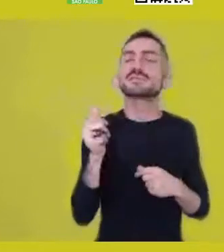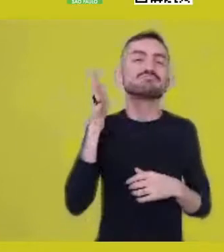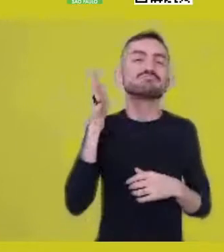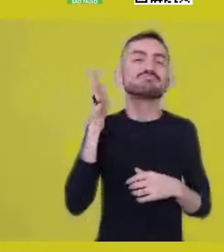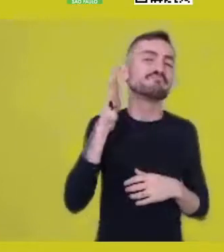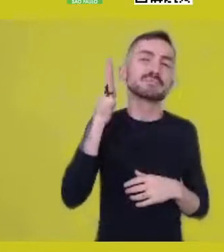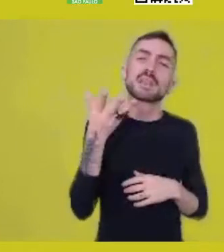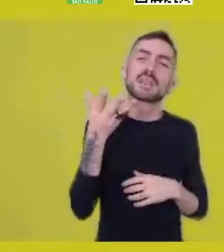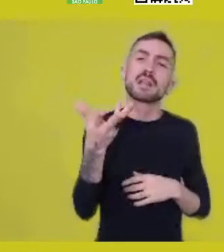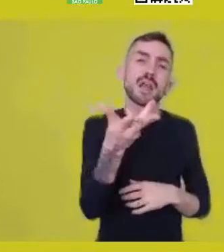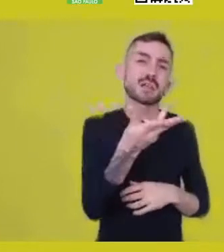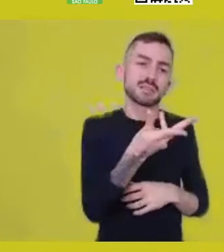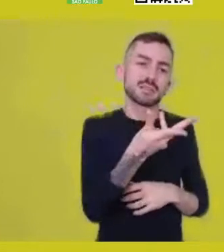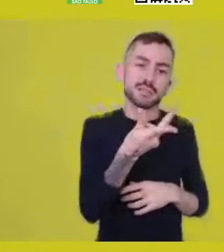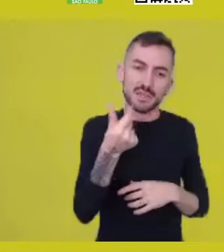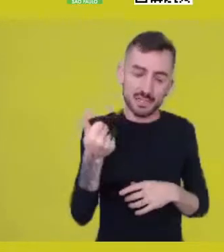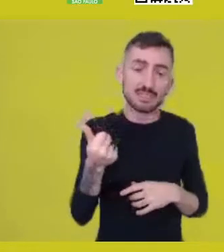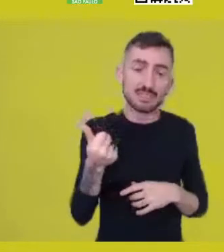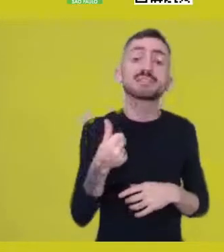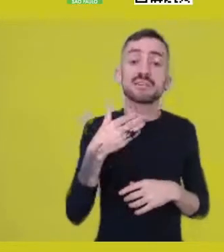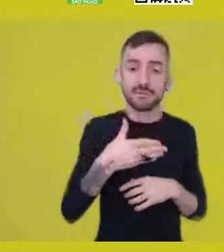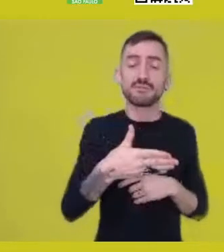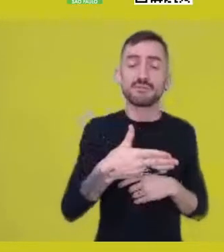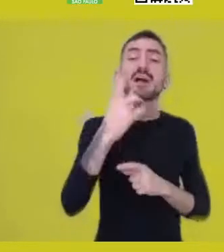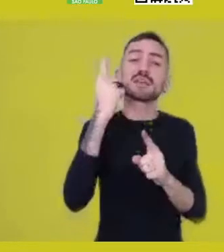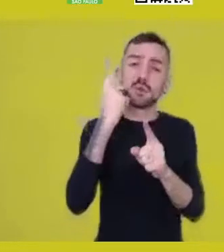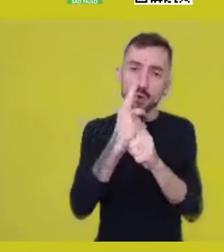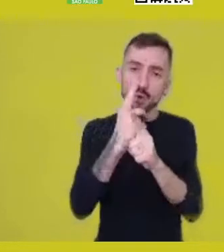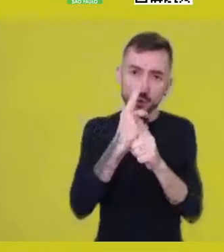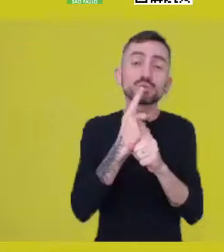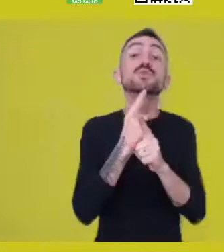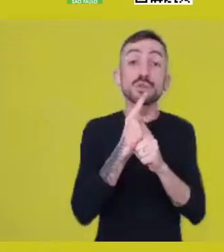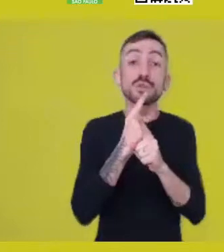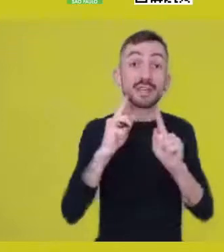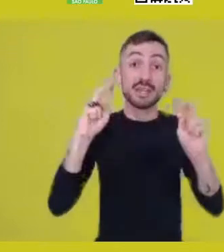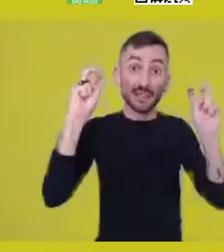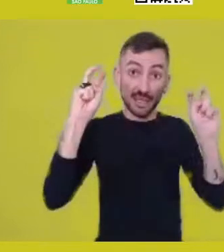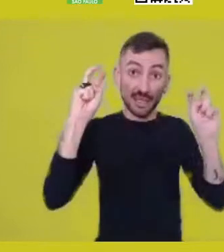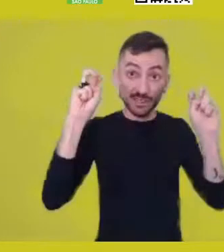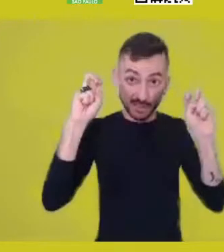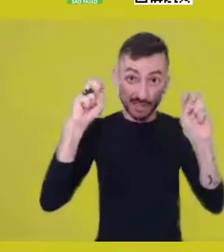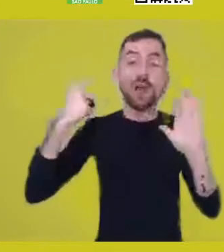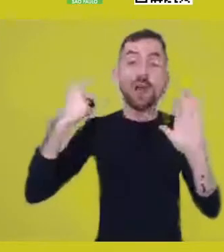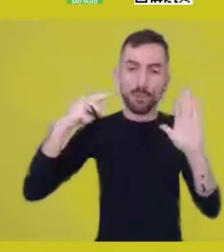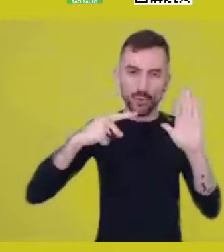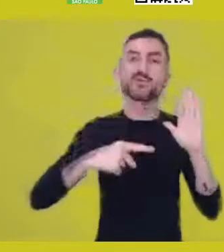I think we can delve deeper into all these questions next Wednesday.